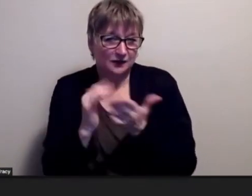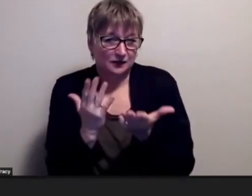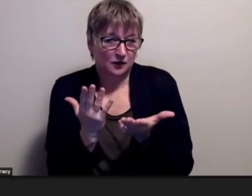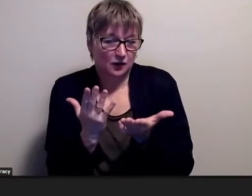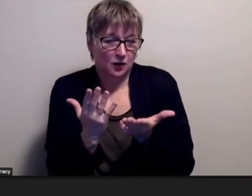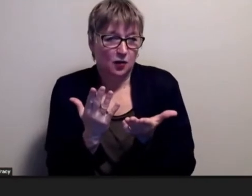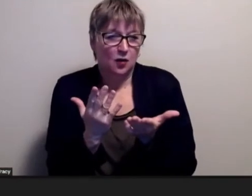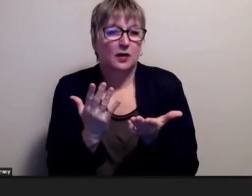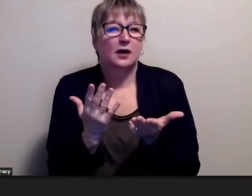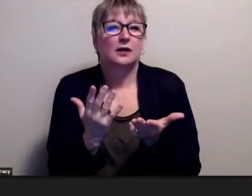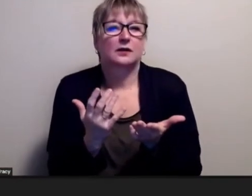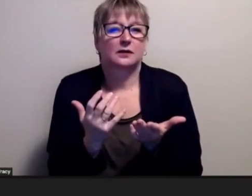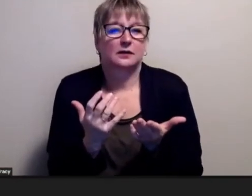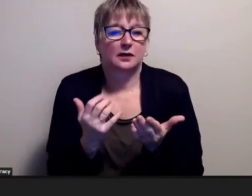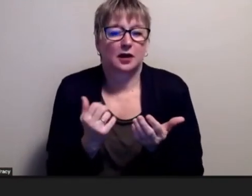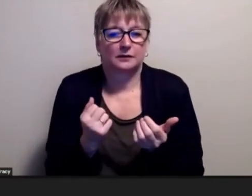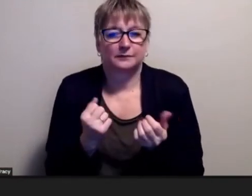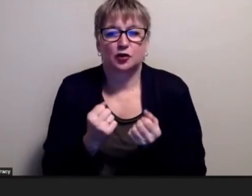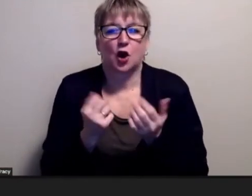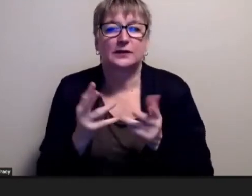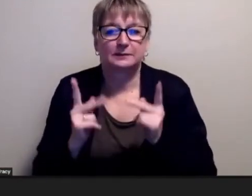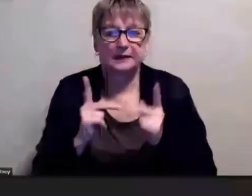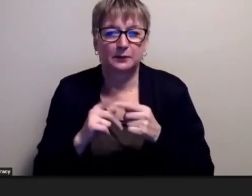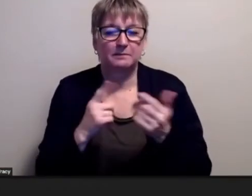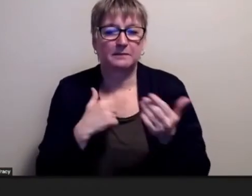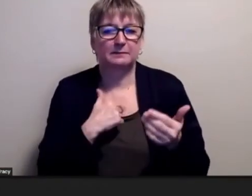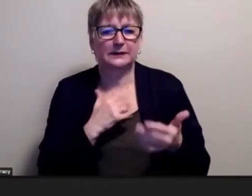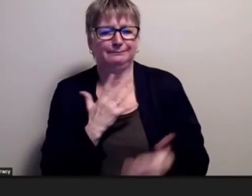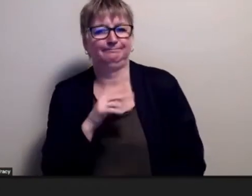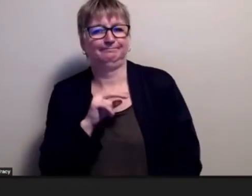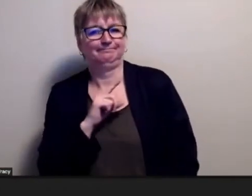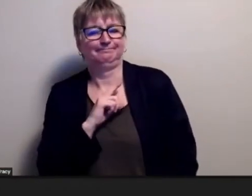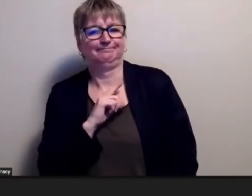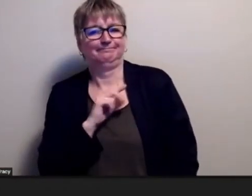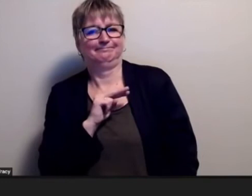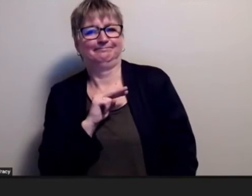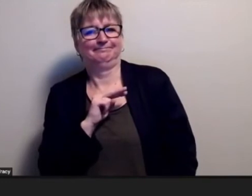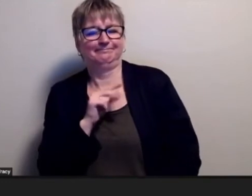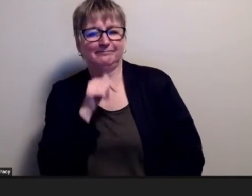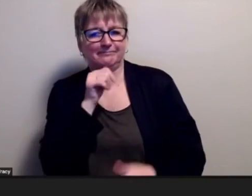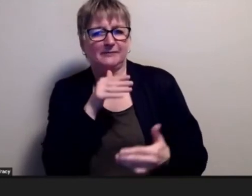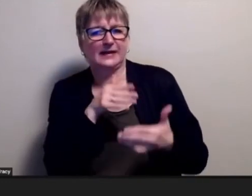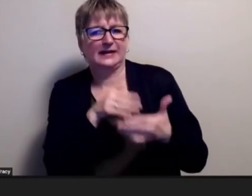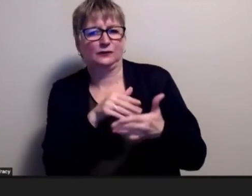have prejudice against you because they don't see that by the way but i didn't